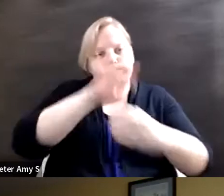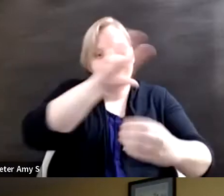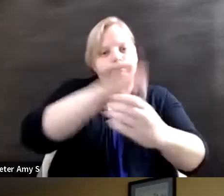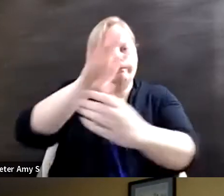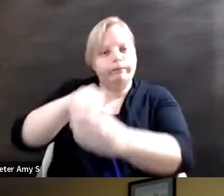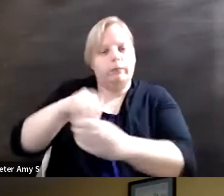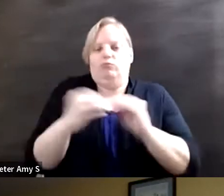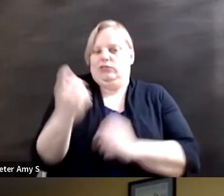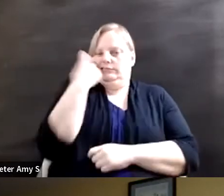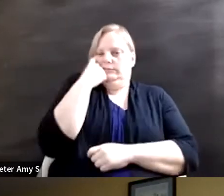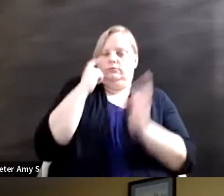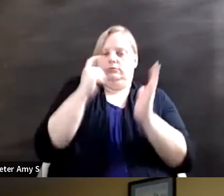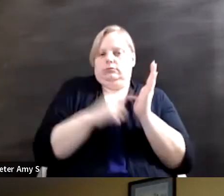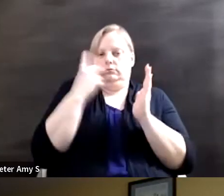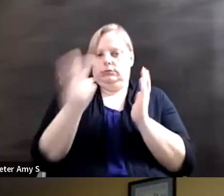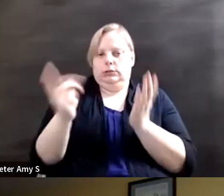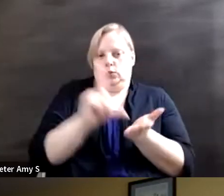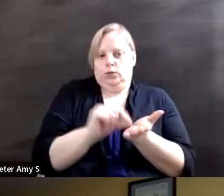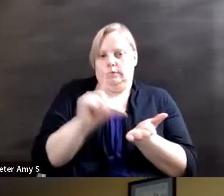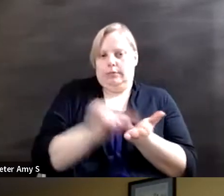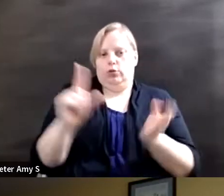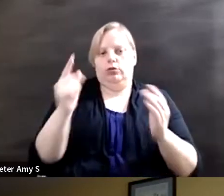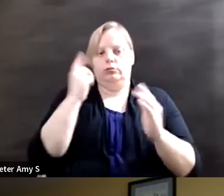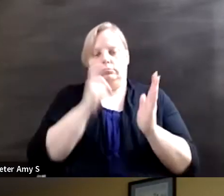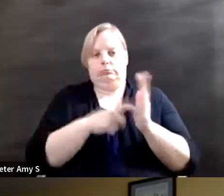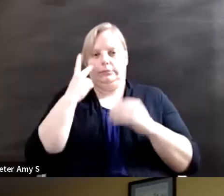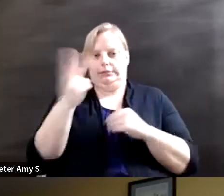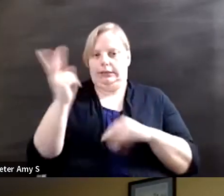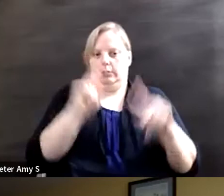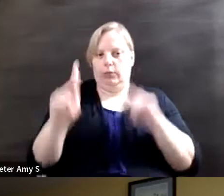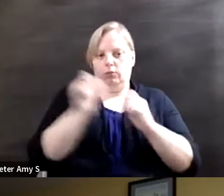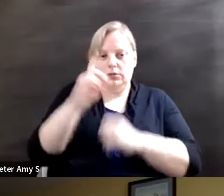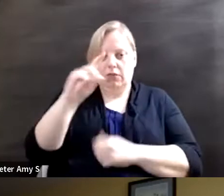the newspaper, we've seen the exclusion of people with disabilities from climate change,